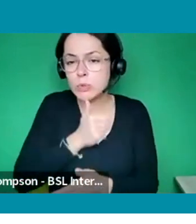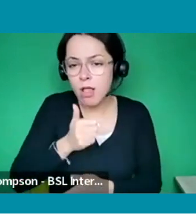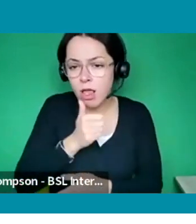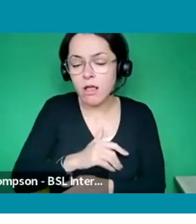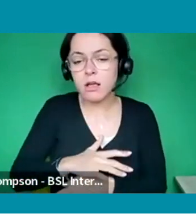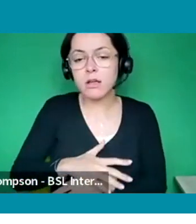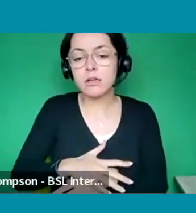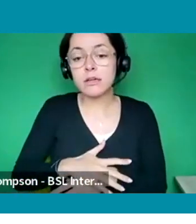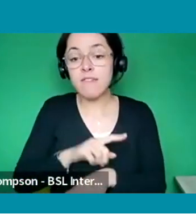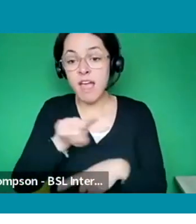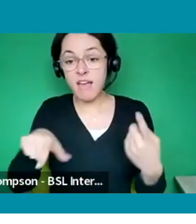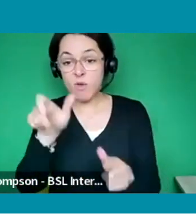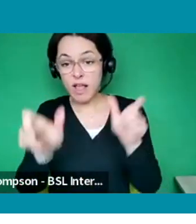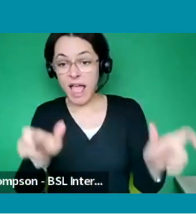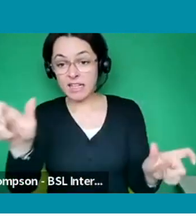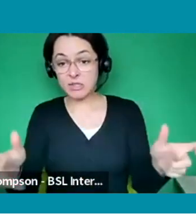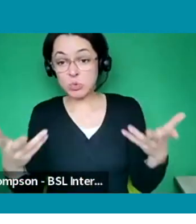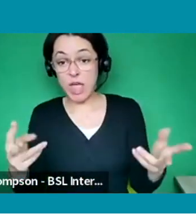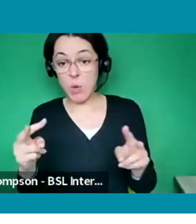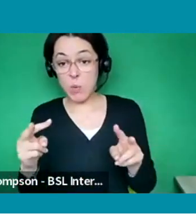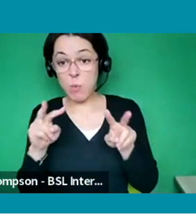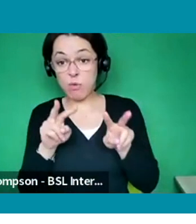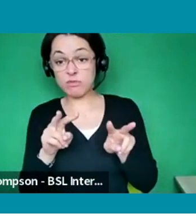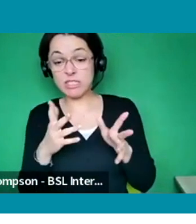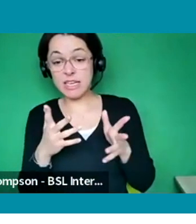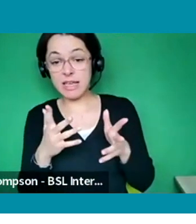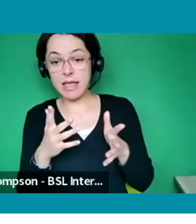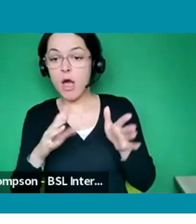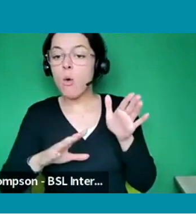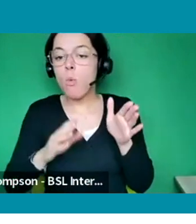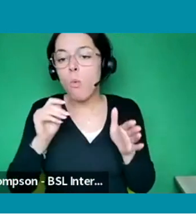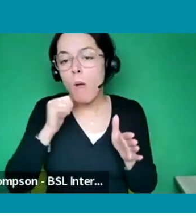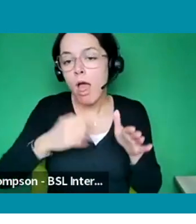As I said, a recording will be provided, we will be emailing you in the next couple of